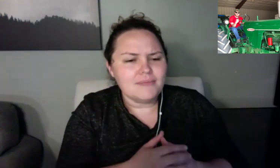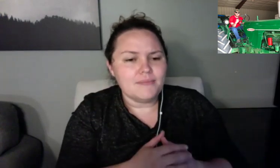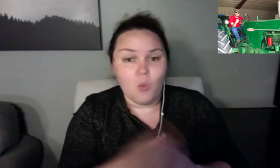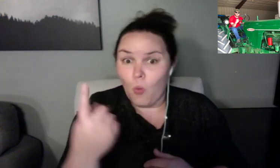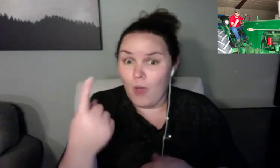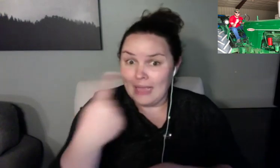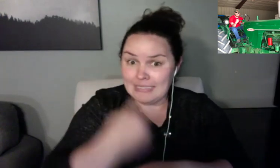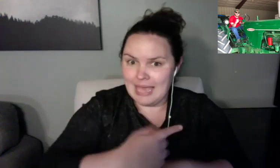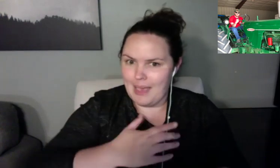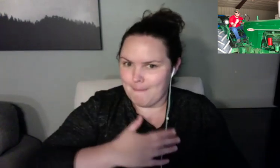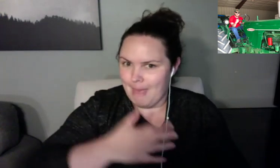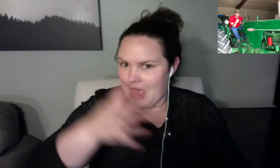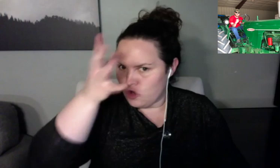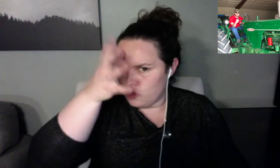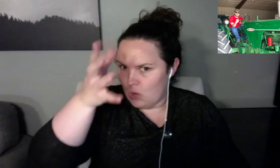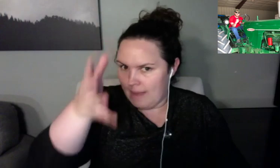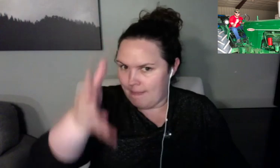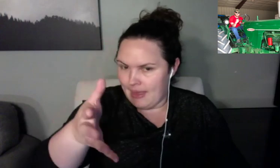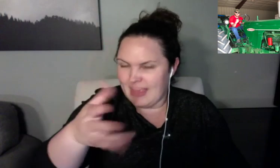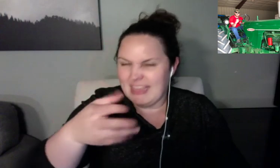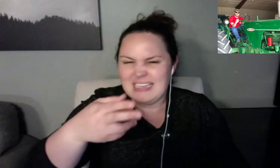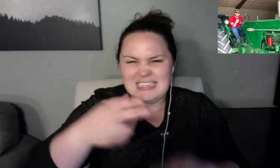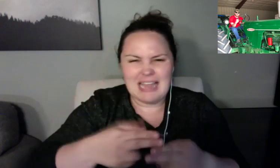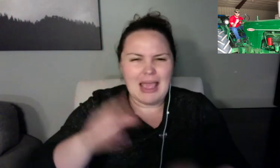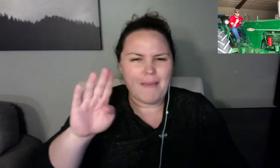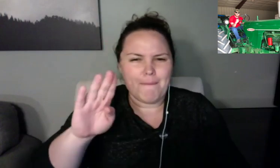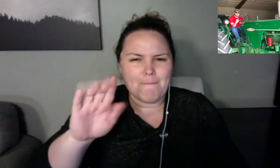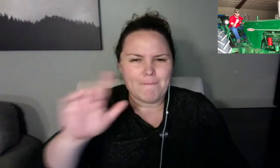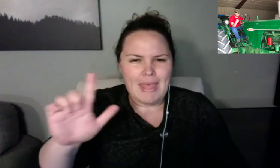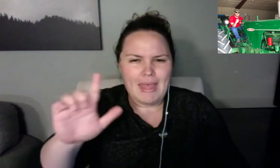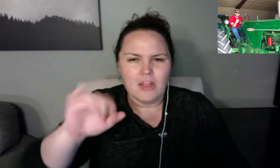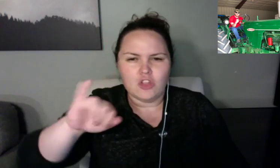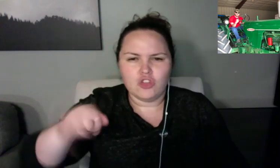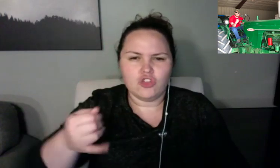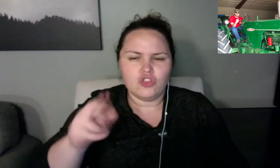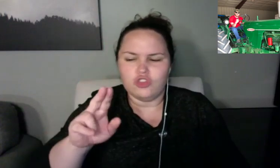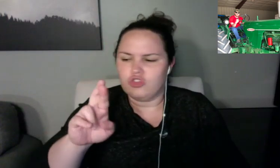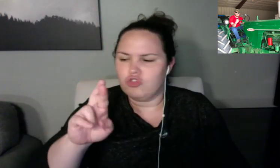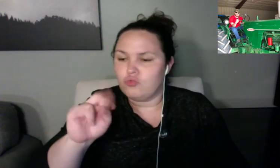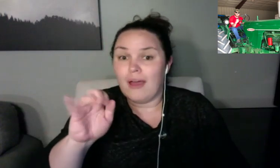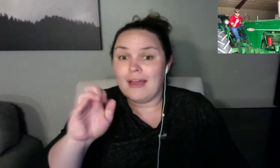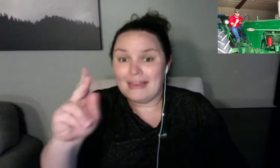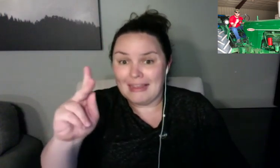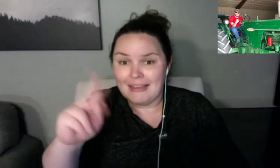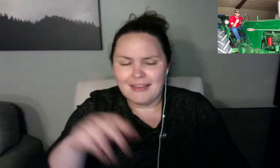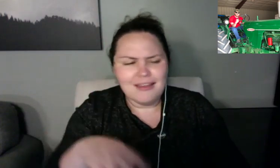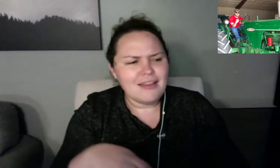Zack s mom: Never. Zack: One time every month. >> RJ: Okay.